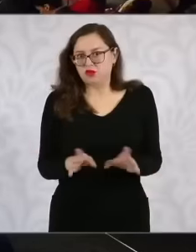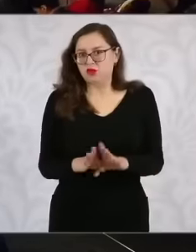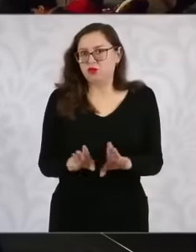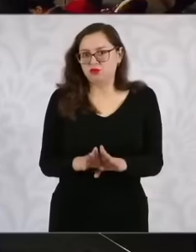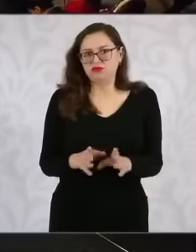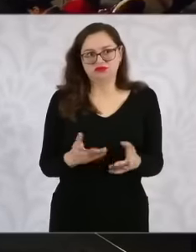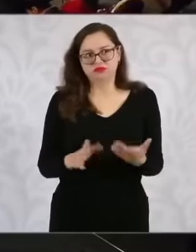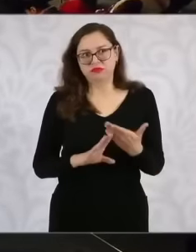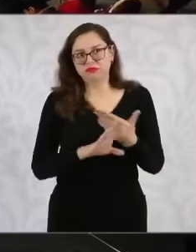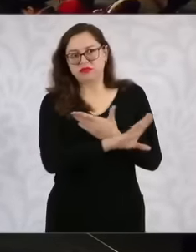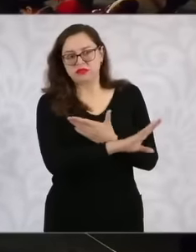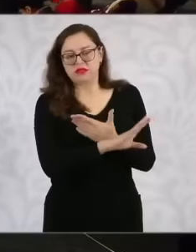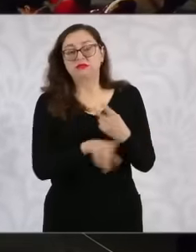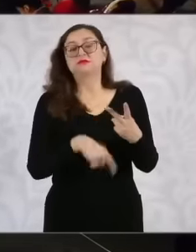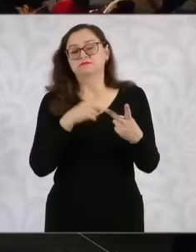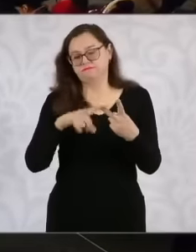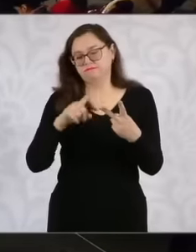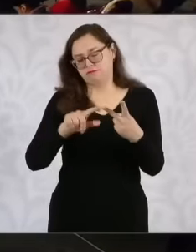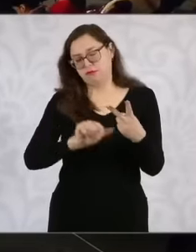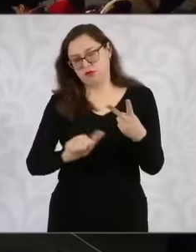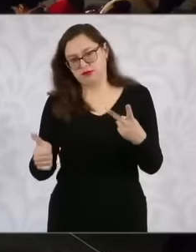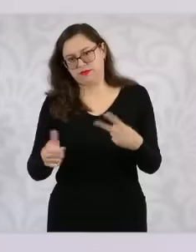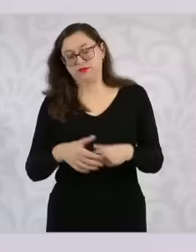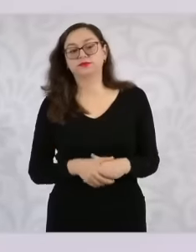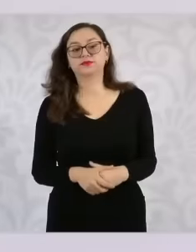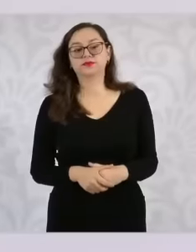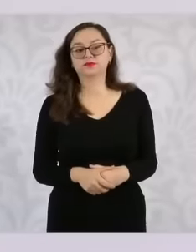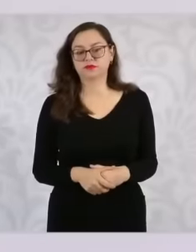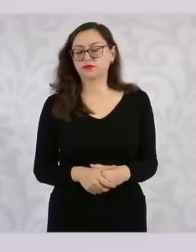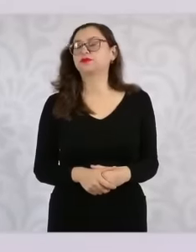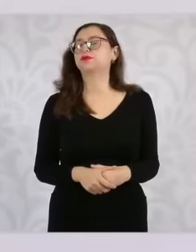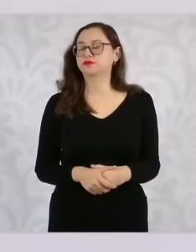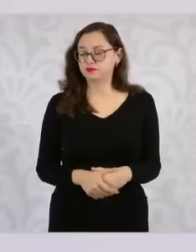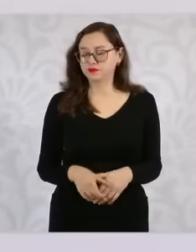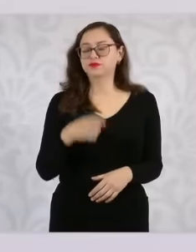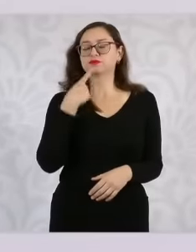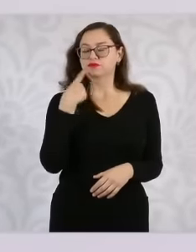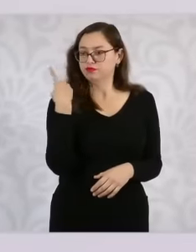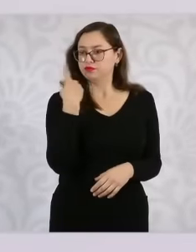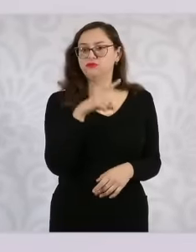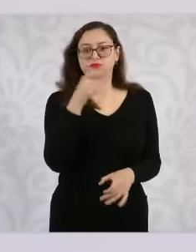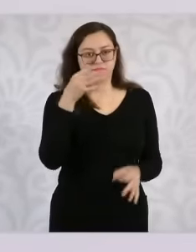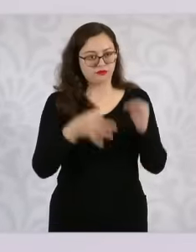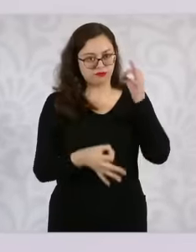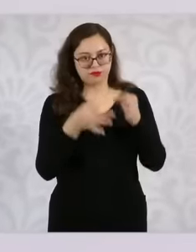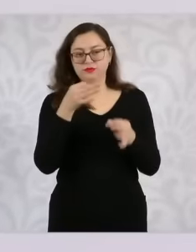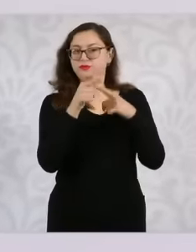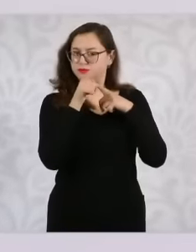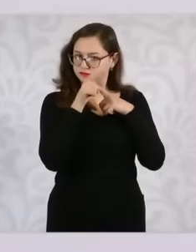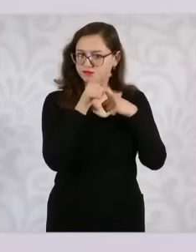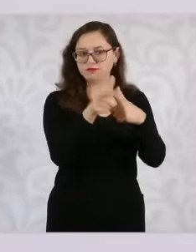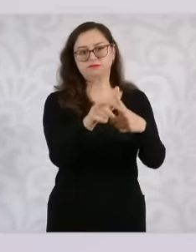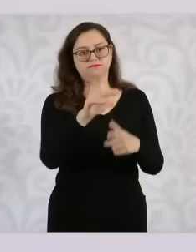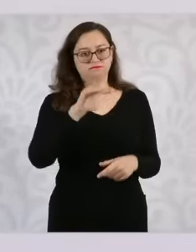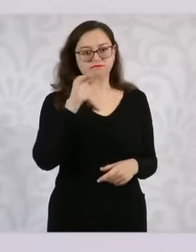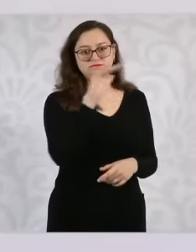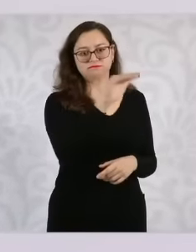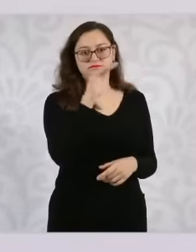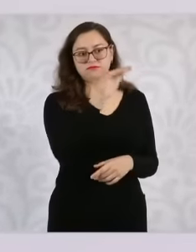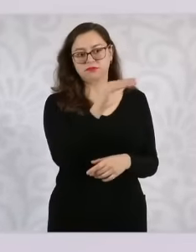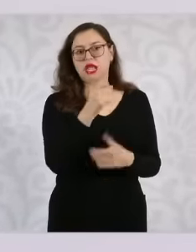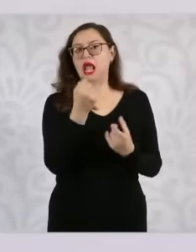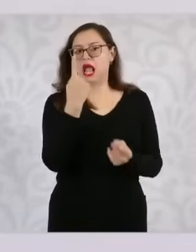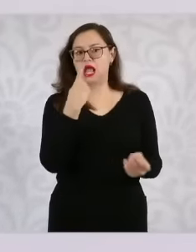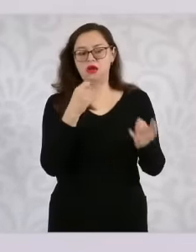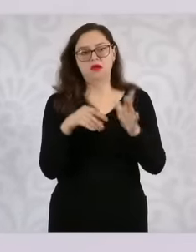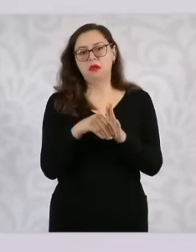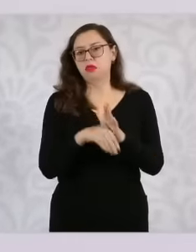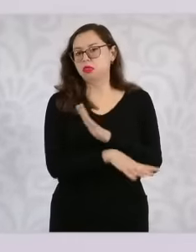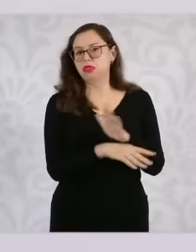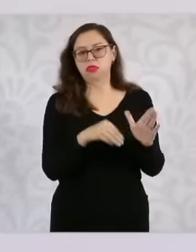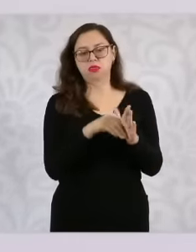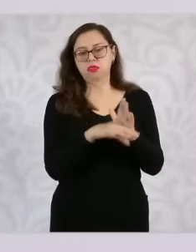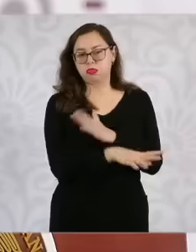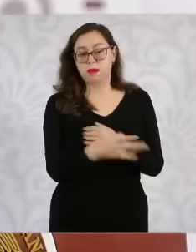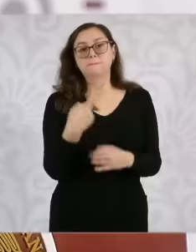yes, the demands continue, there are some that were discarded, but there are others that continue and